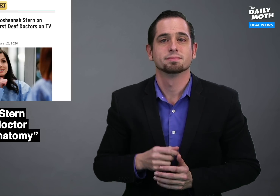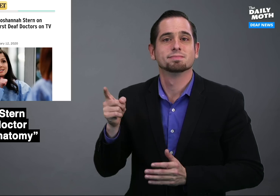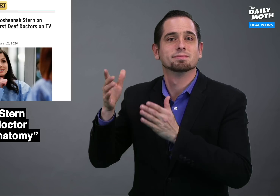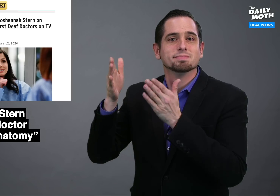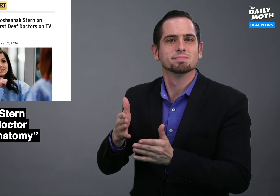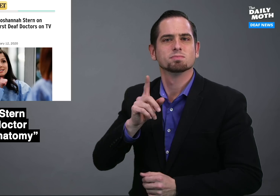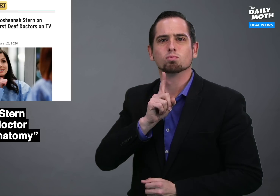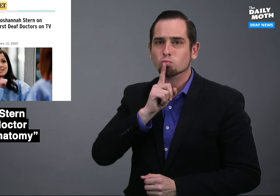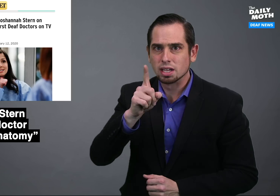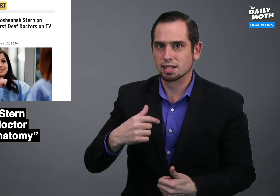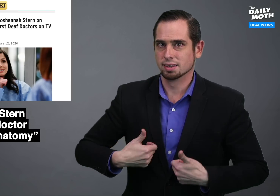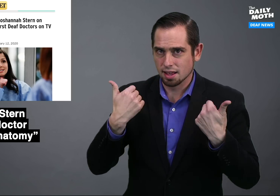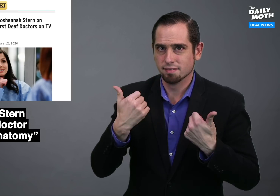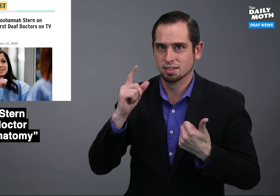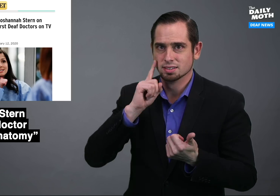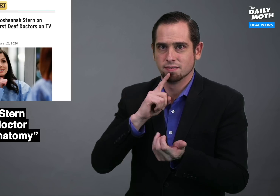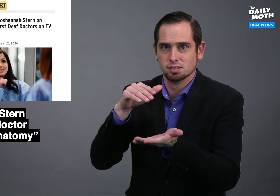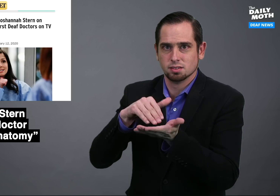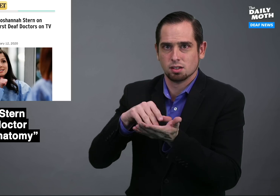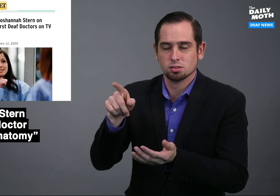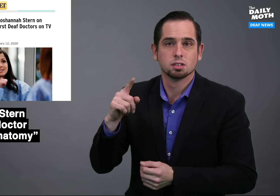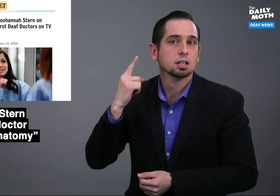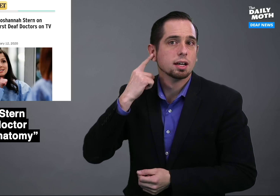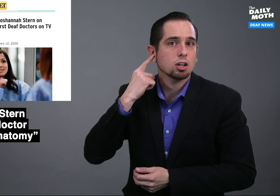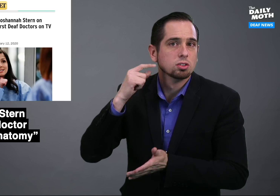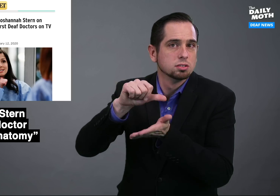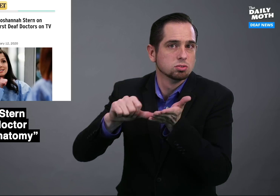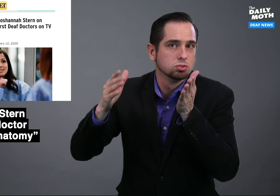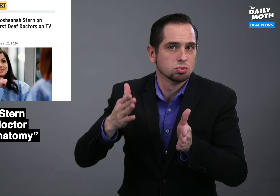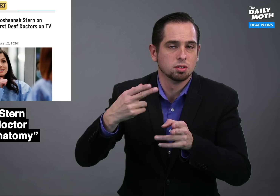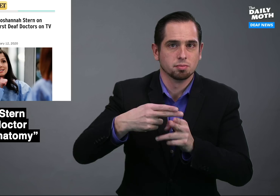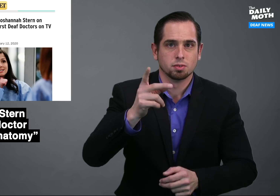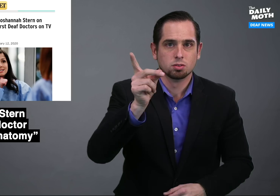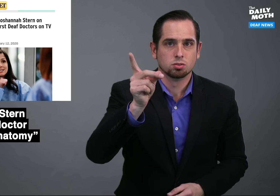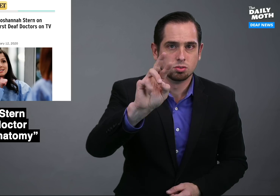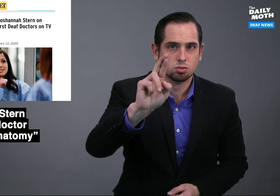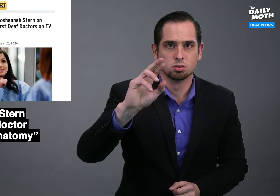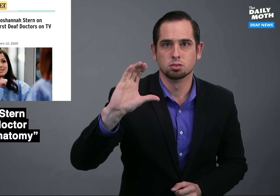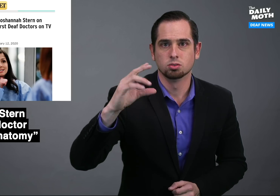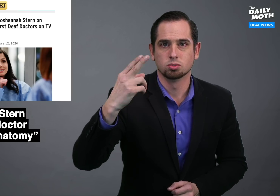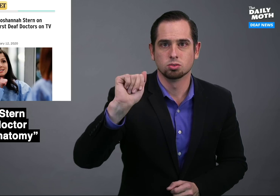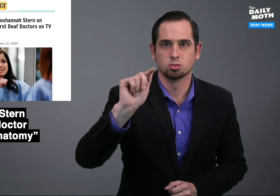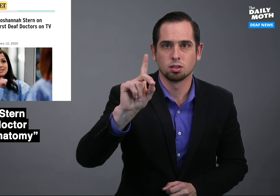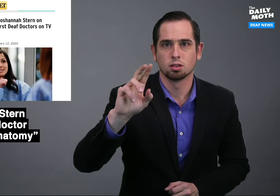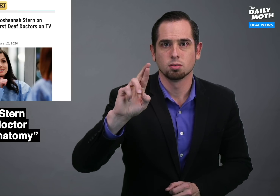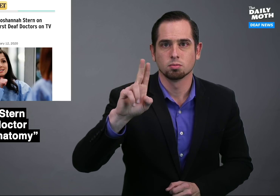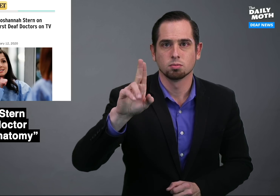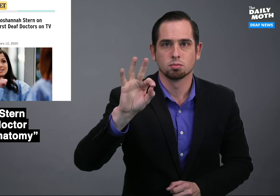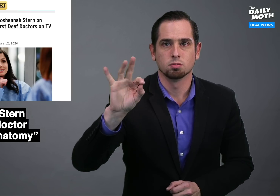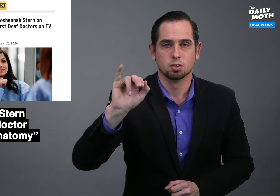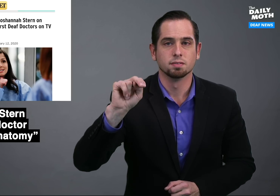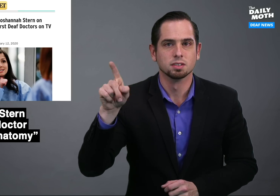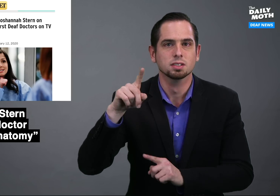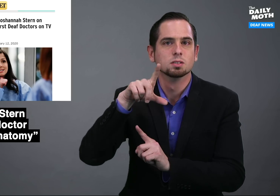A real-life deaf doctor - ear surgeon Dr. Chad Ruffin -